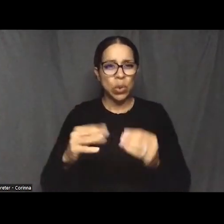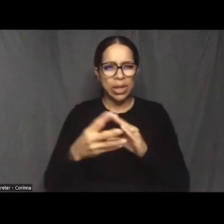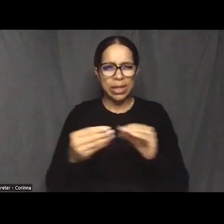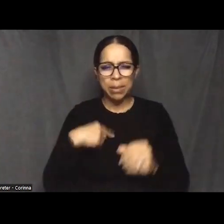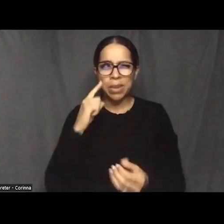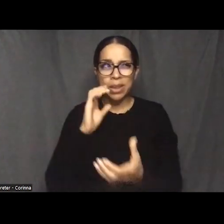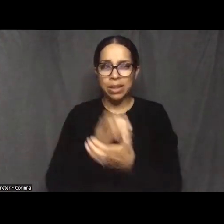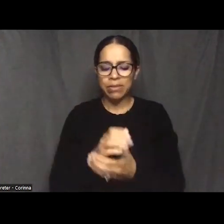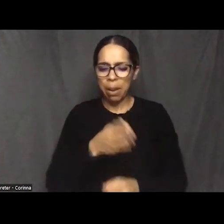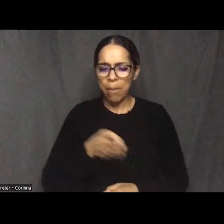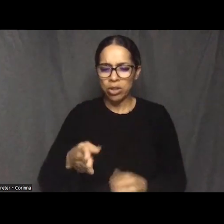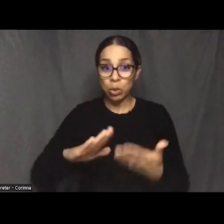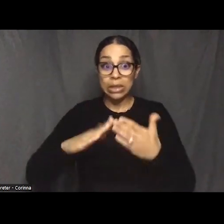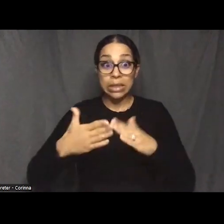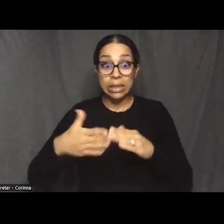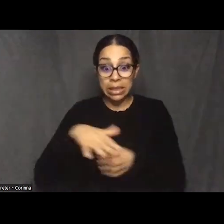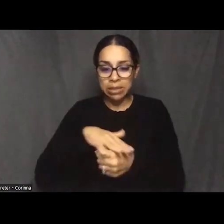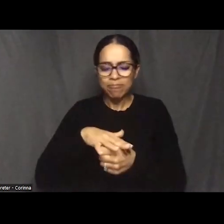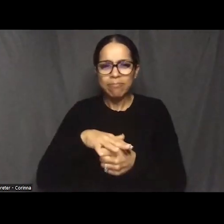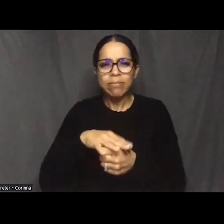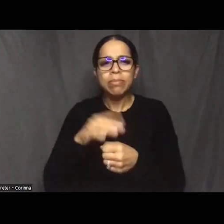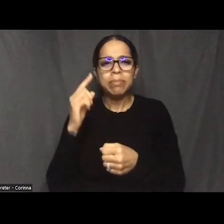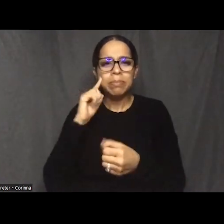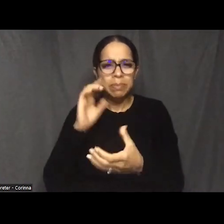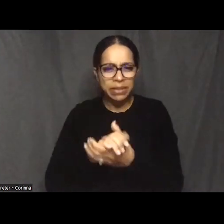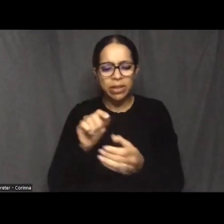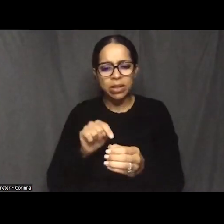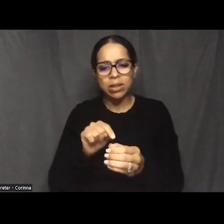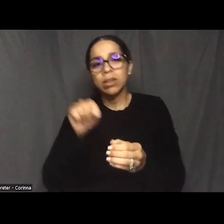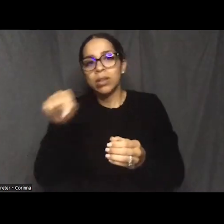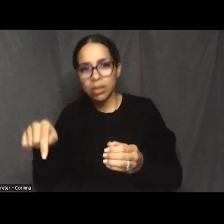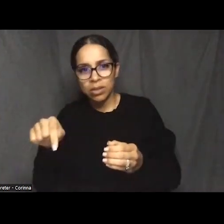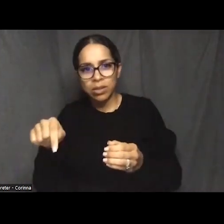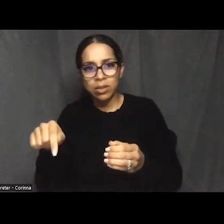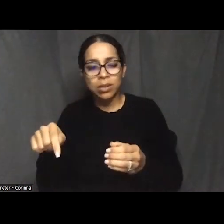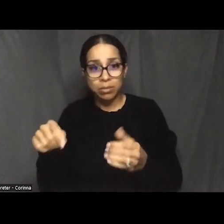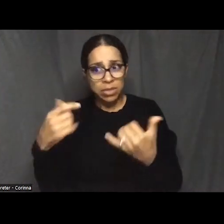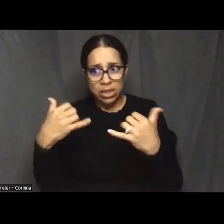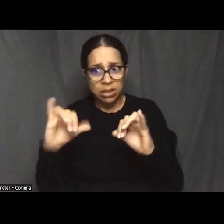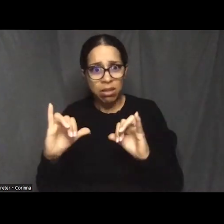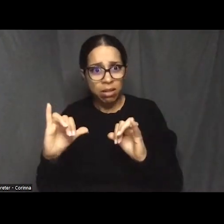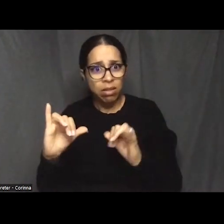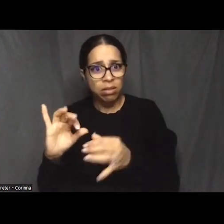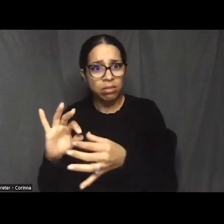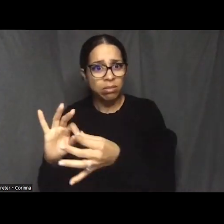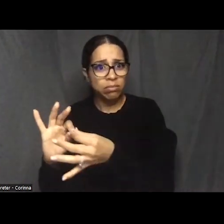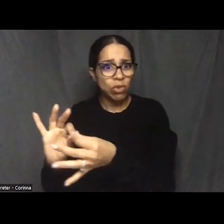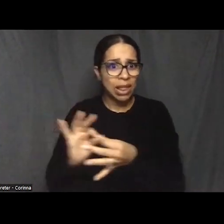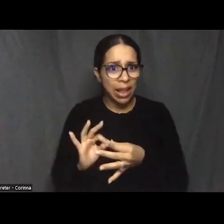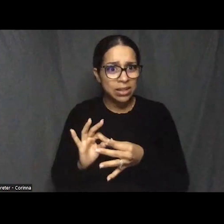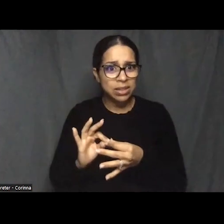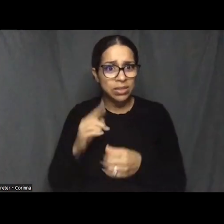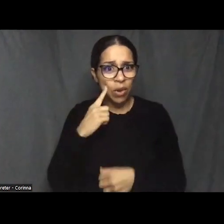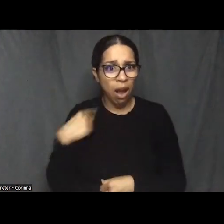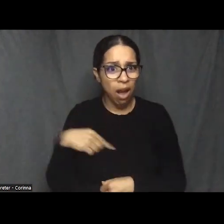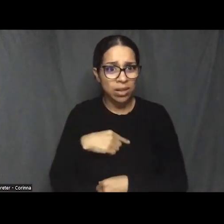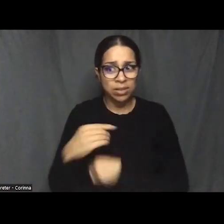But even that means that it relates to us. We live here and eventually